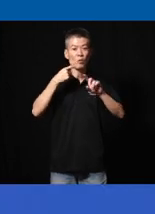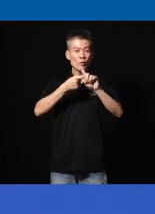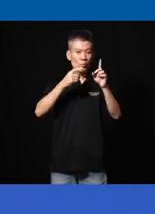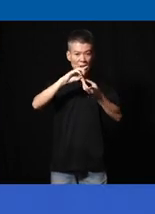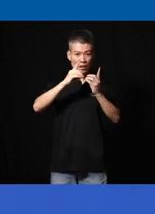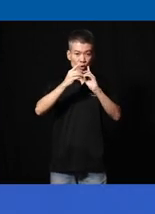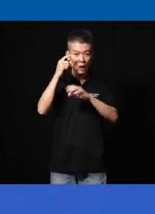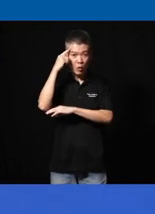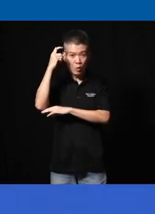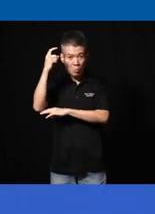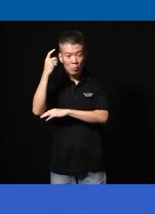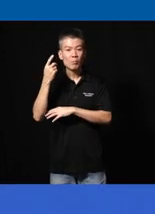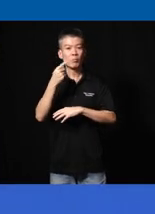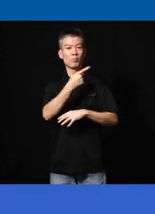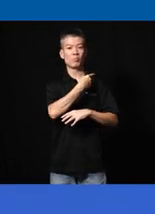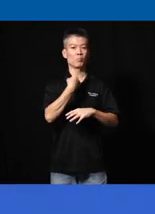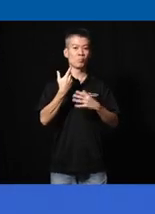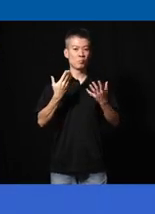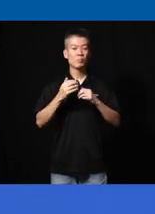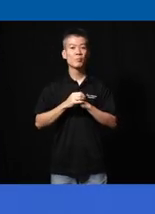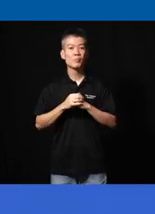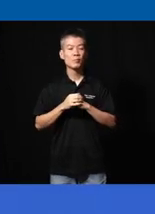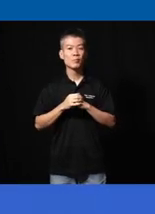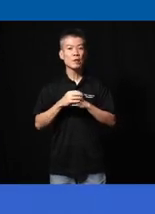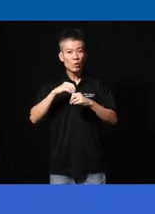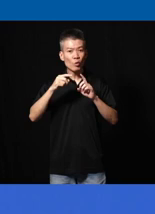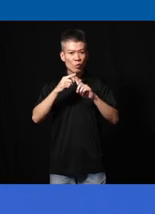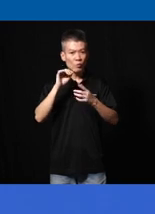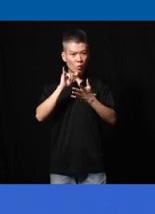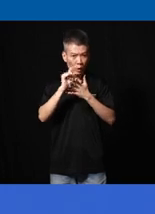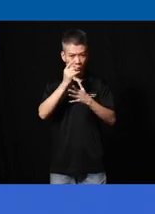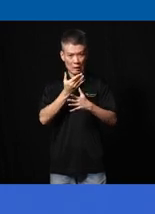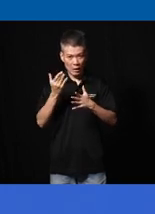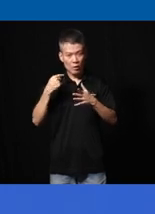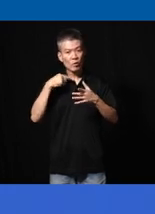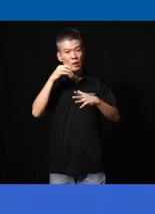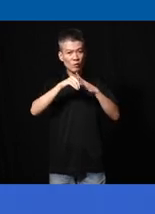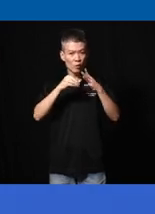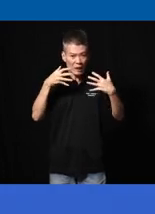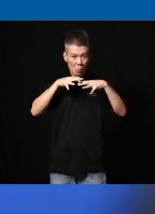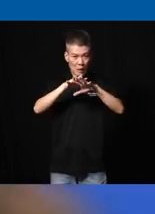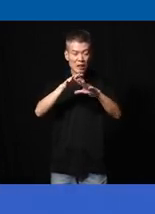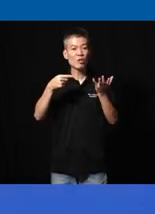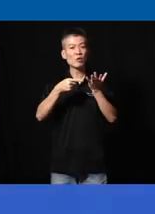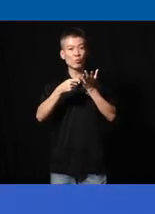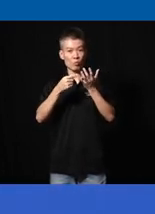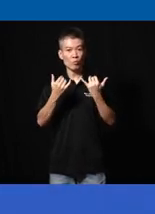dream uh we are into uh one of many things we do is into immersive technology currently installed